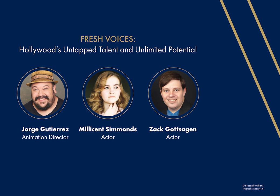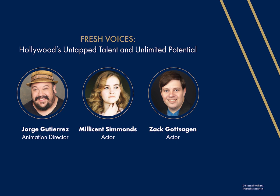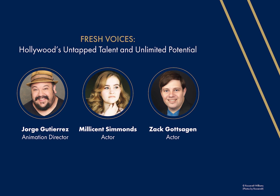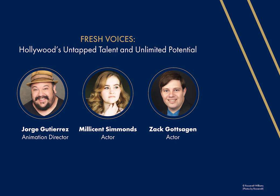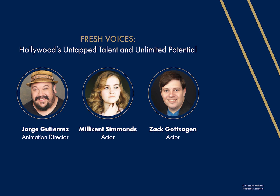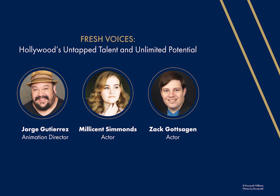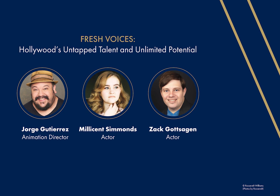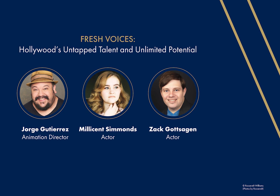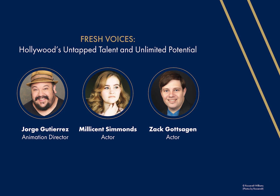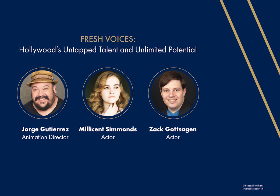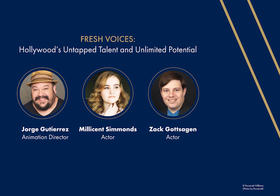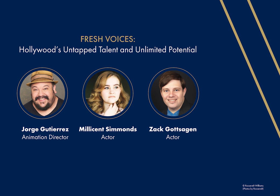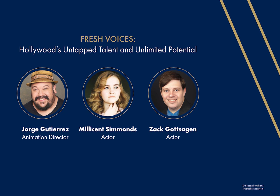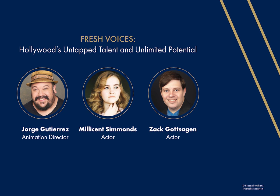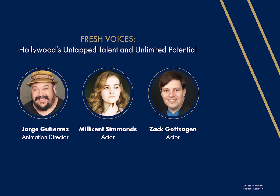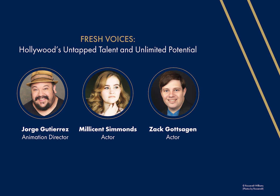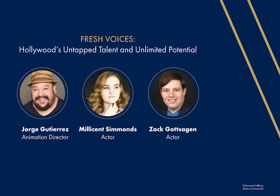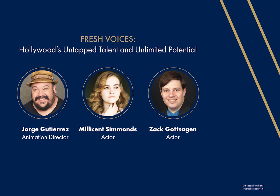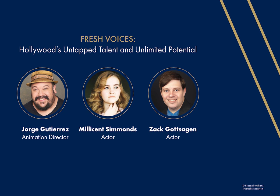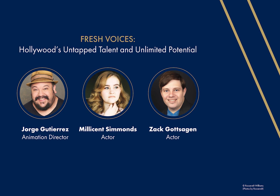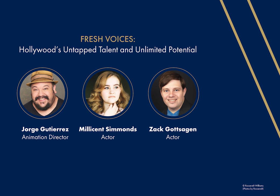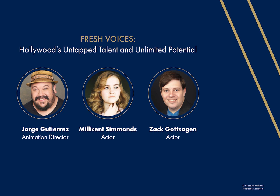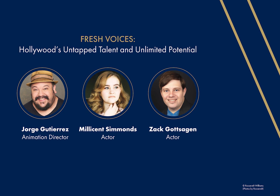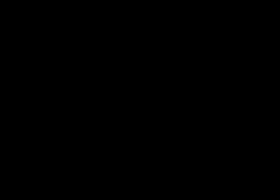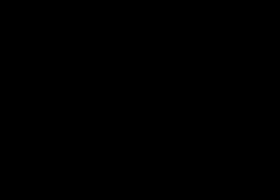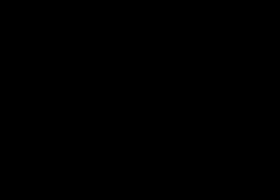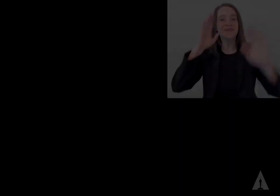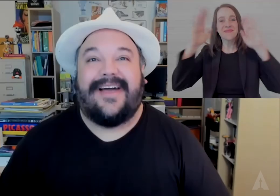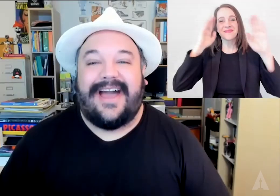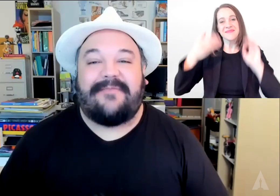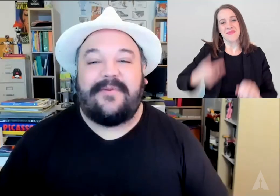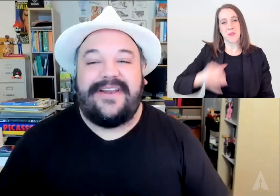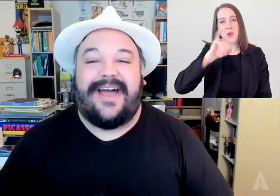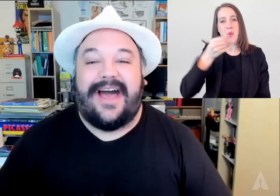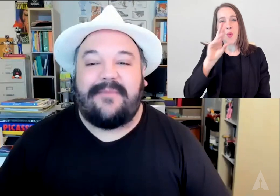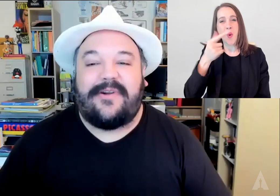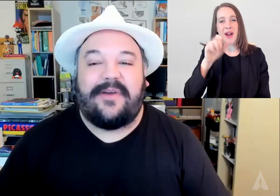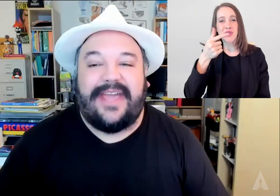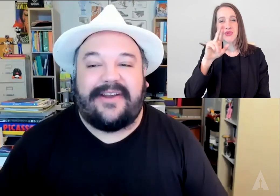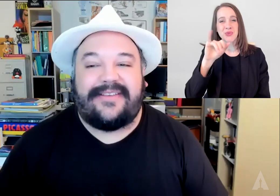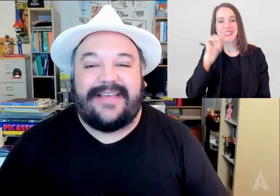and actors Millicent Simmonds and Zack Gottsagen. Hi, everyone. I am Jorge Gutierrez.